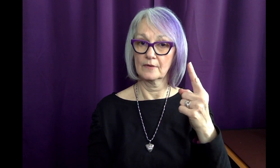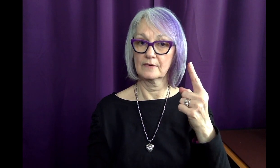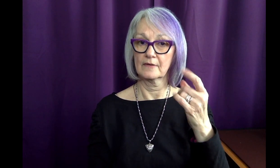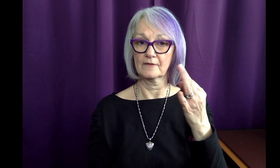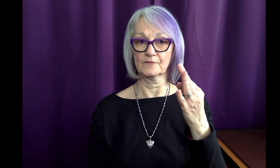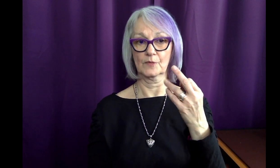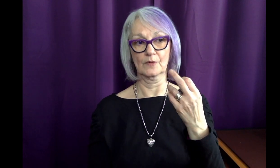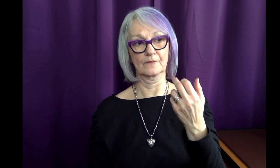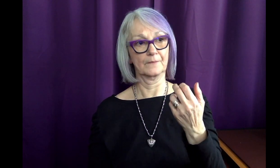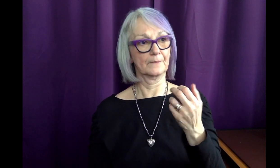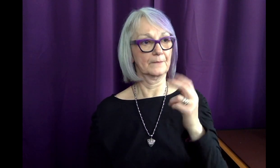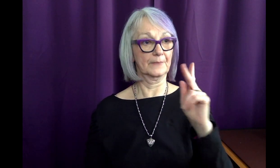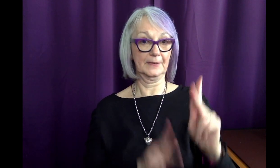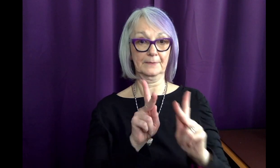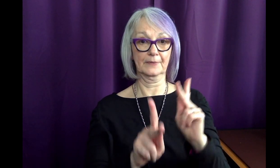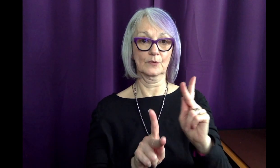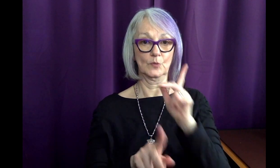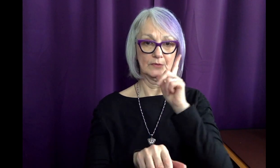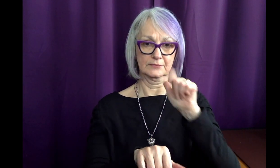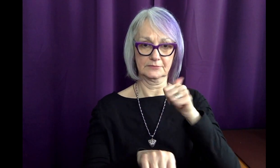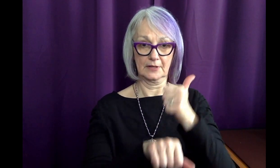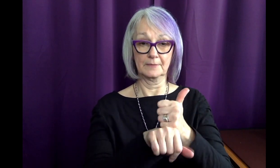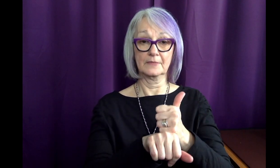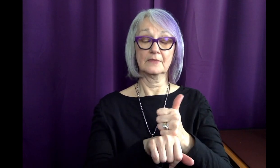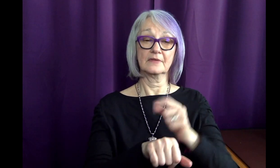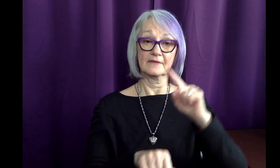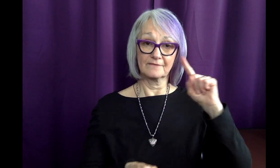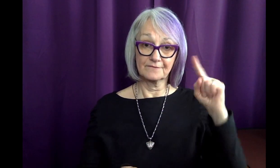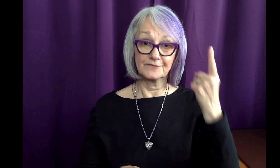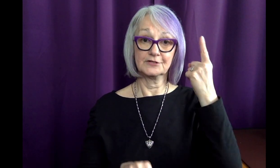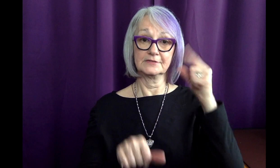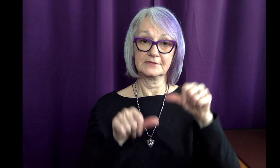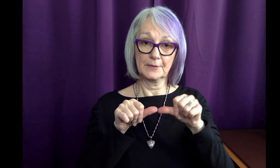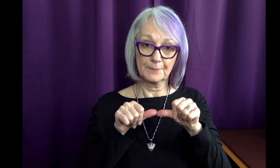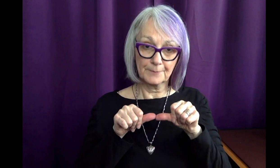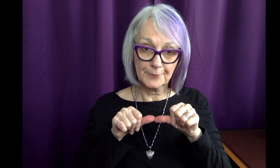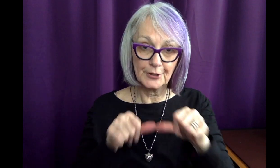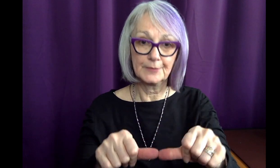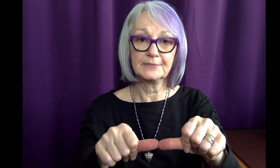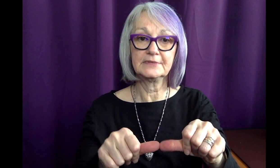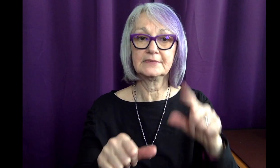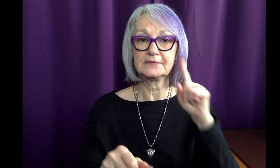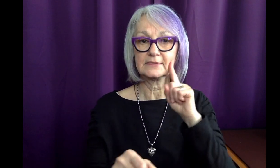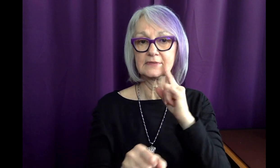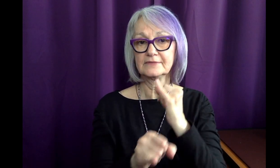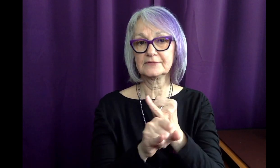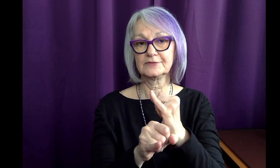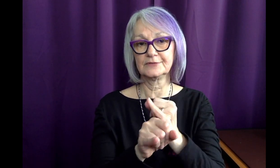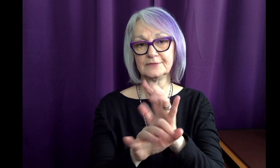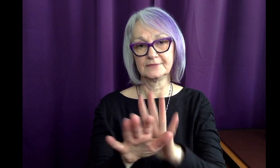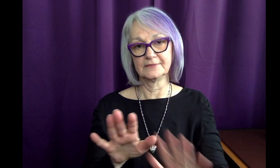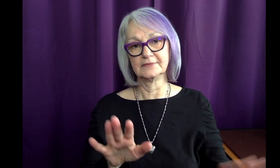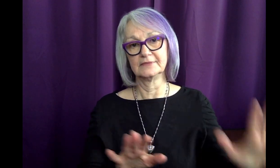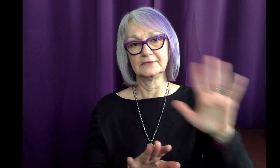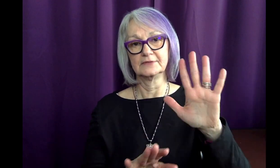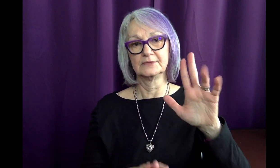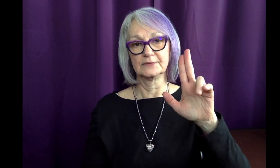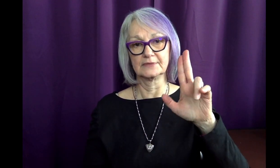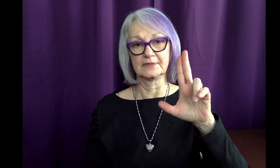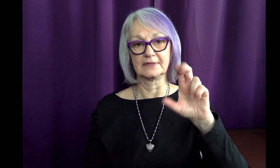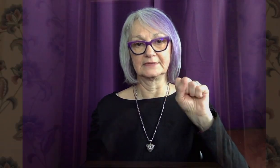one of people who helped establish the first permanent school for the Deaf in the US